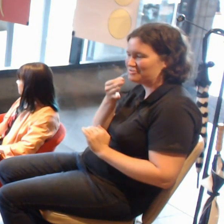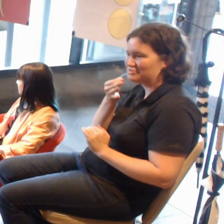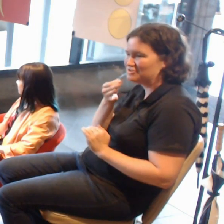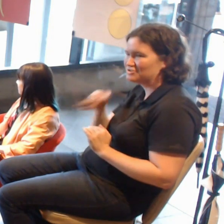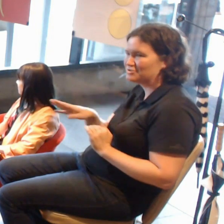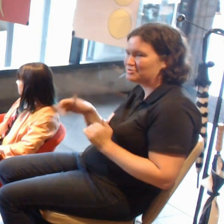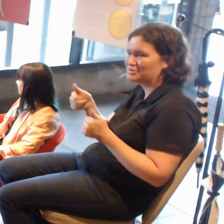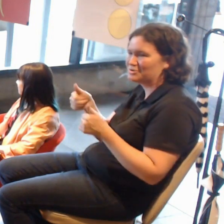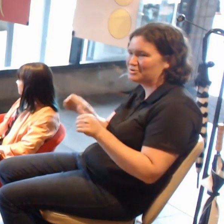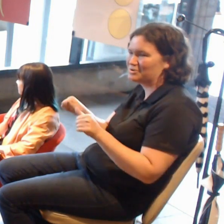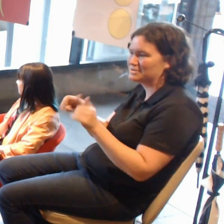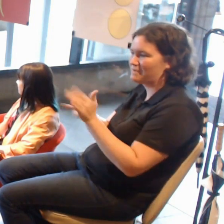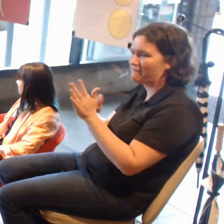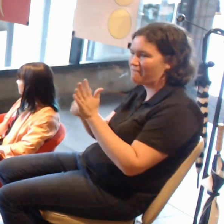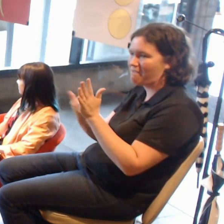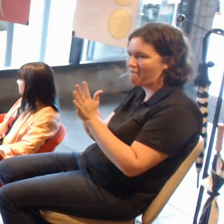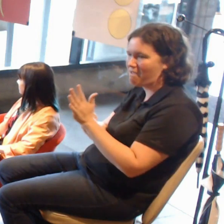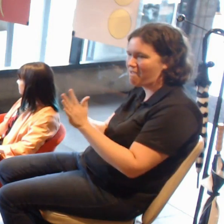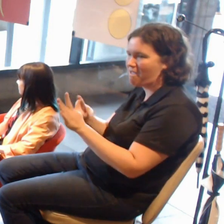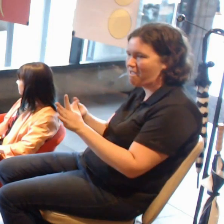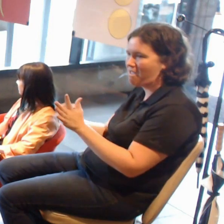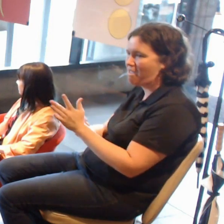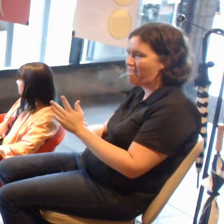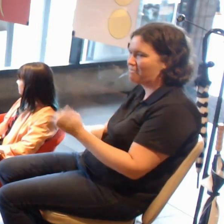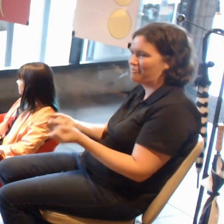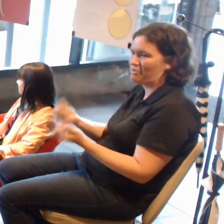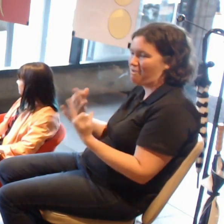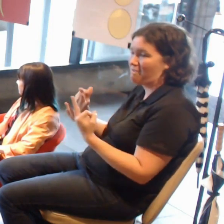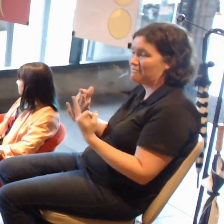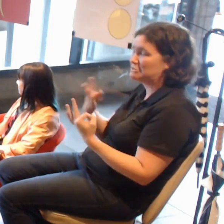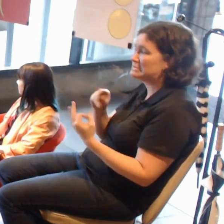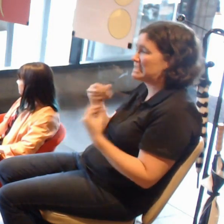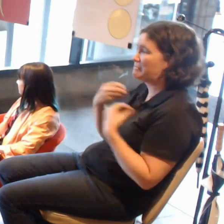There are a couple of companies that have a suggestion of 9+,